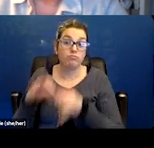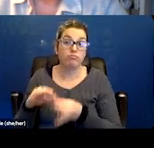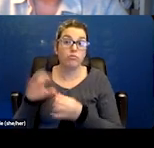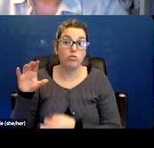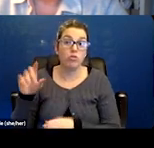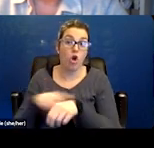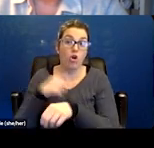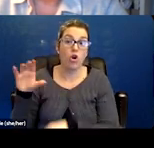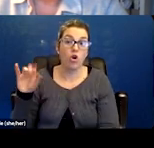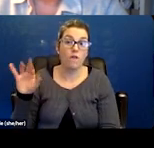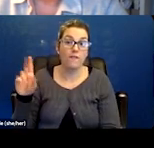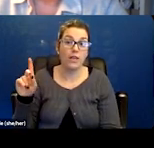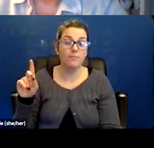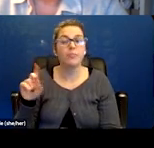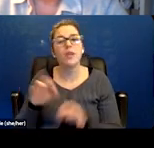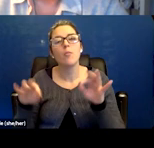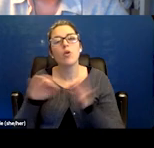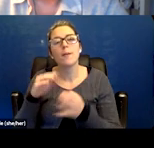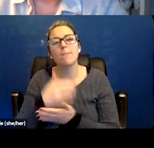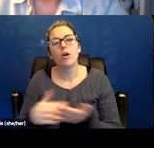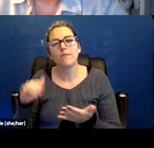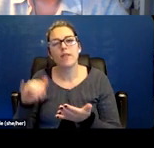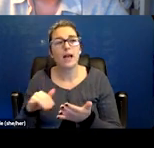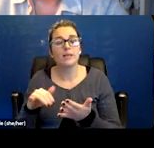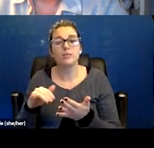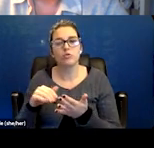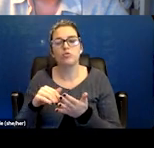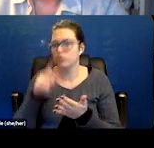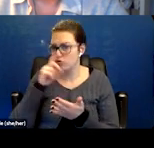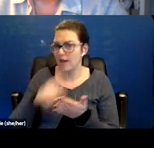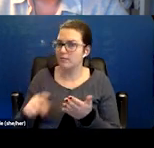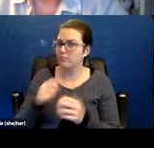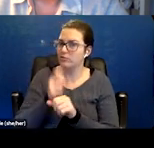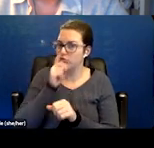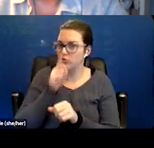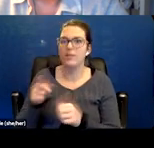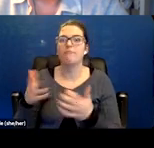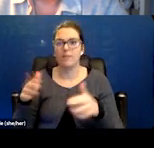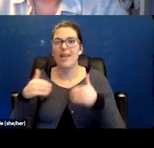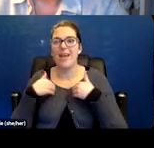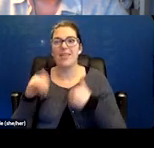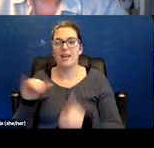is to make sure that they had this infection and because, and then a lot of it's education.